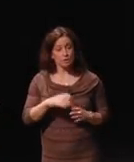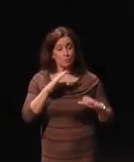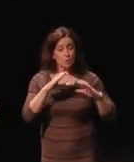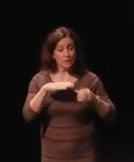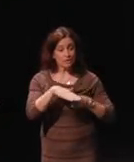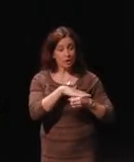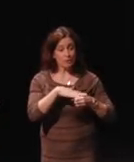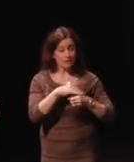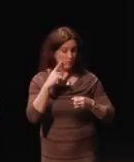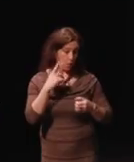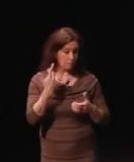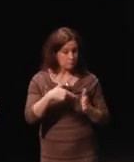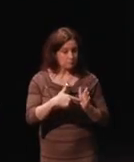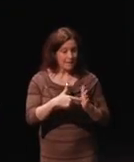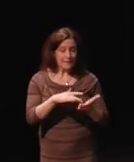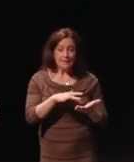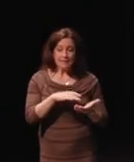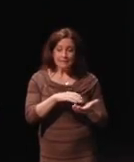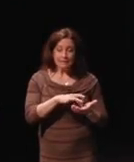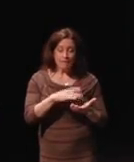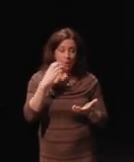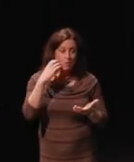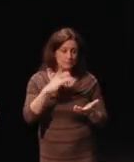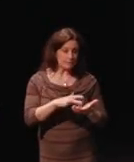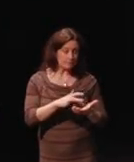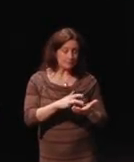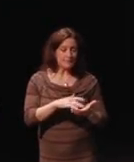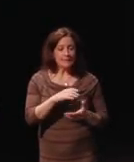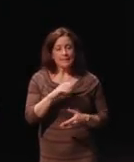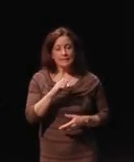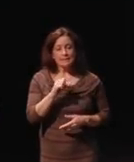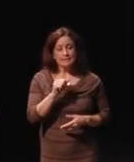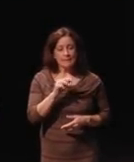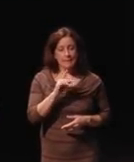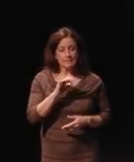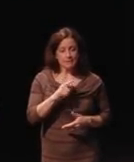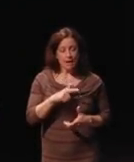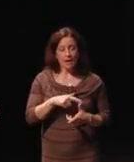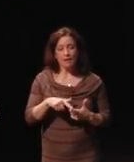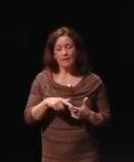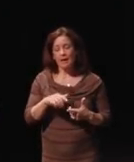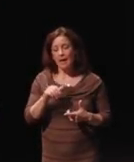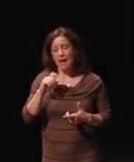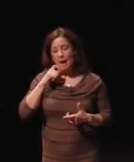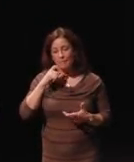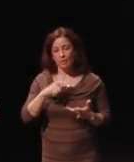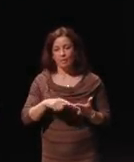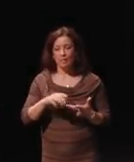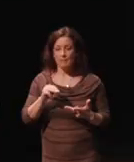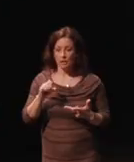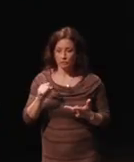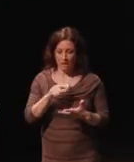is that the companies like Samsung, and Apple, and Microsoft they are not charging anybody, and frankly,